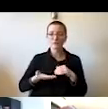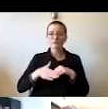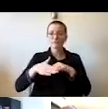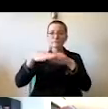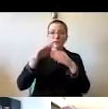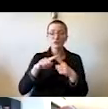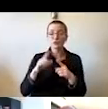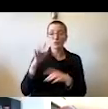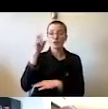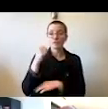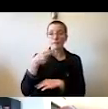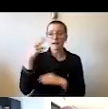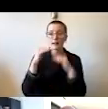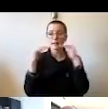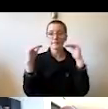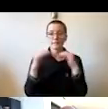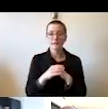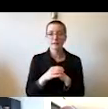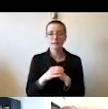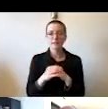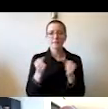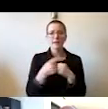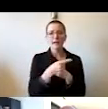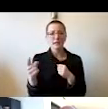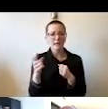when many have predicted the college attendance would plummet.